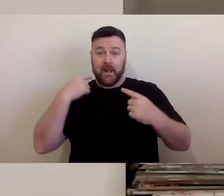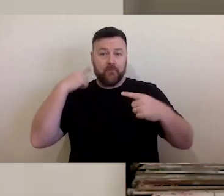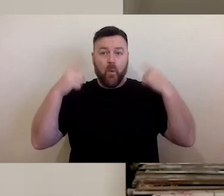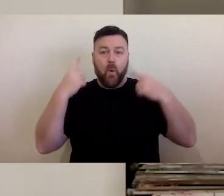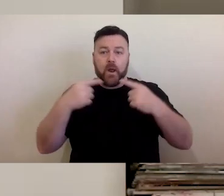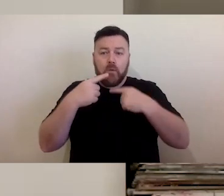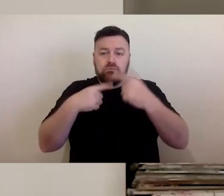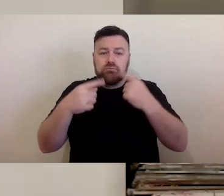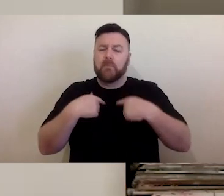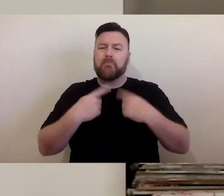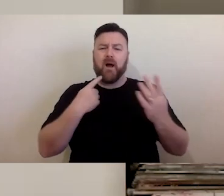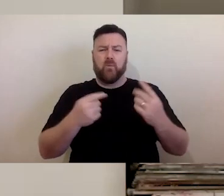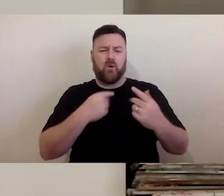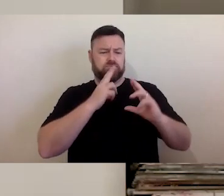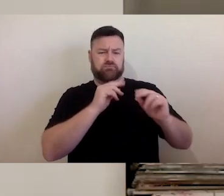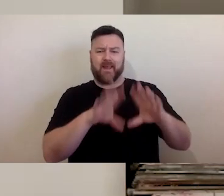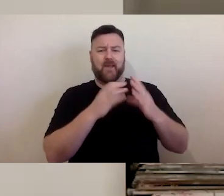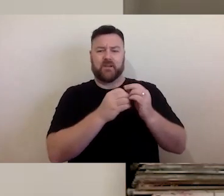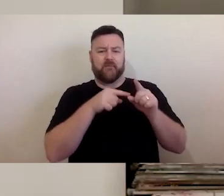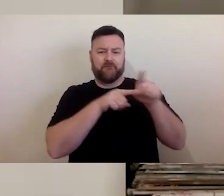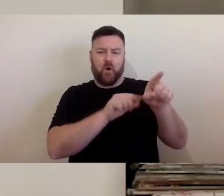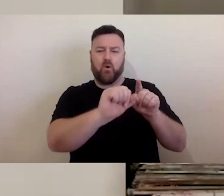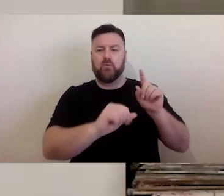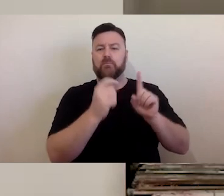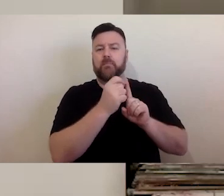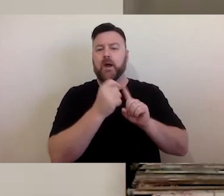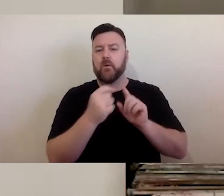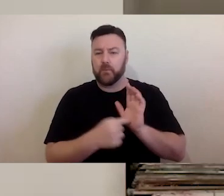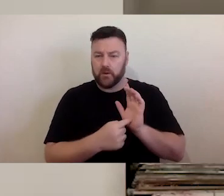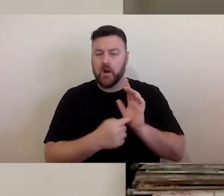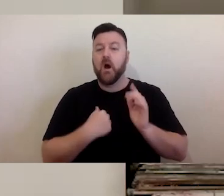content on the slide set and certainly I'm aware of those who do